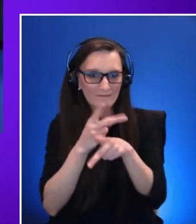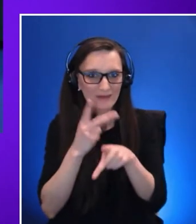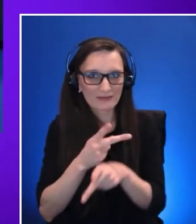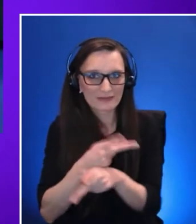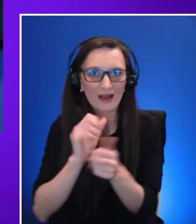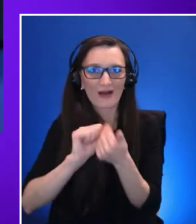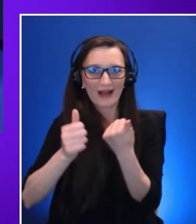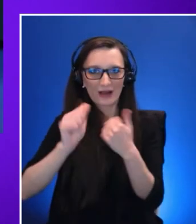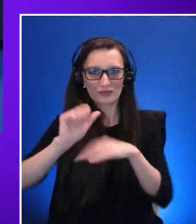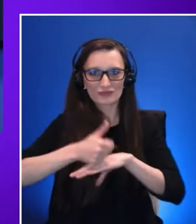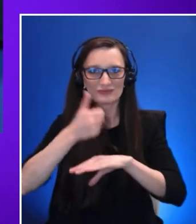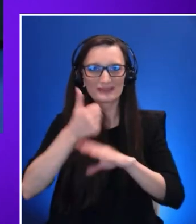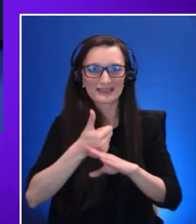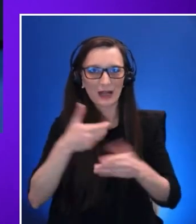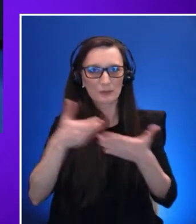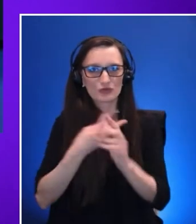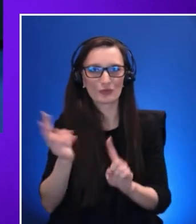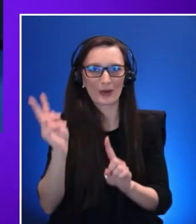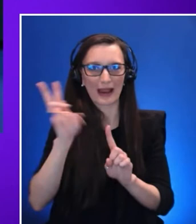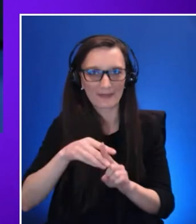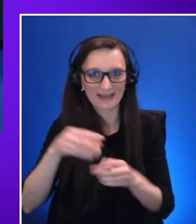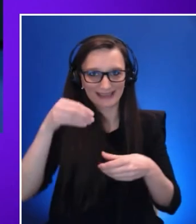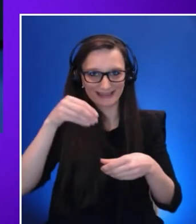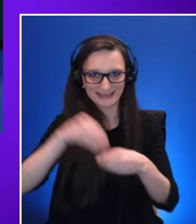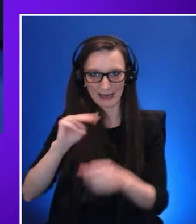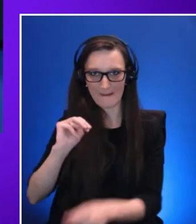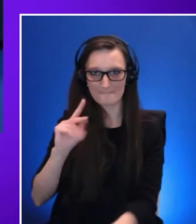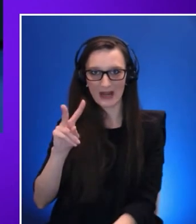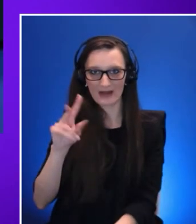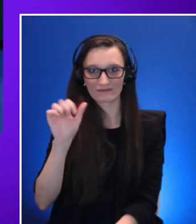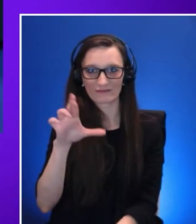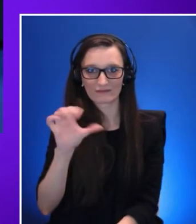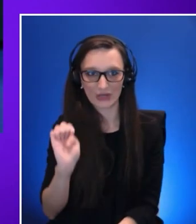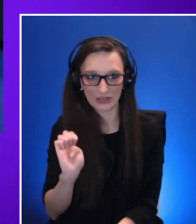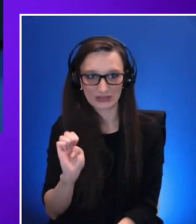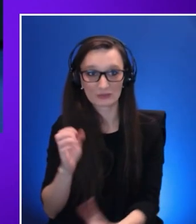We share those implementations back to the ergs so they can get early feedback